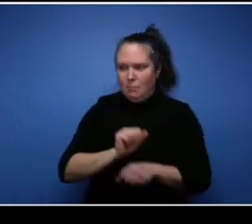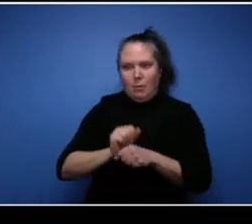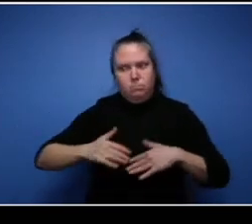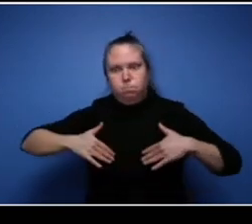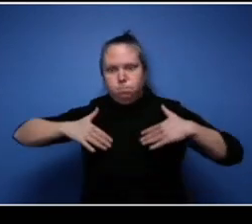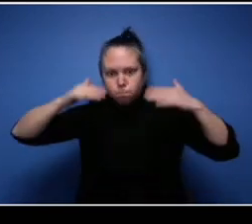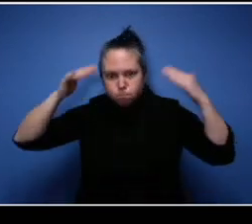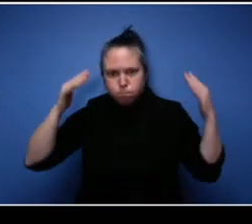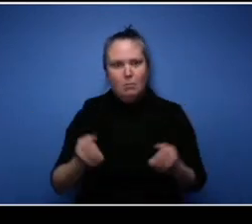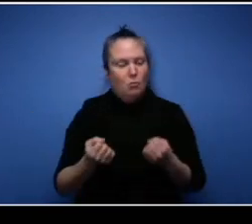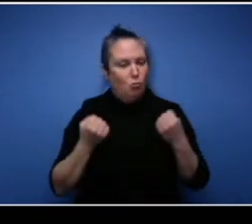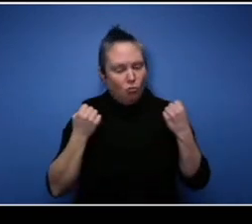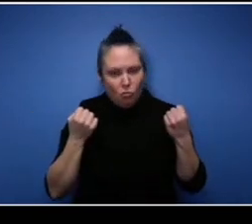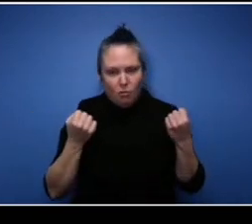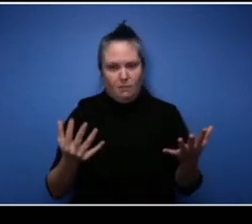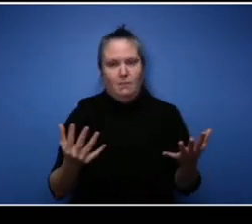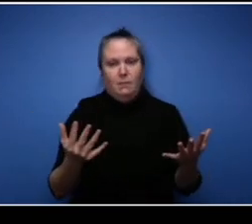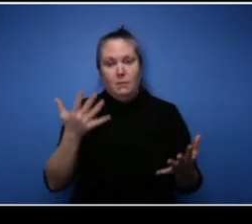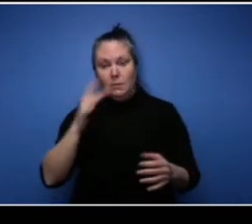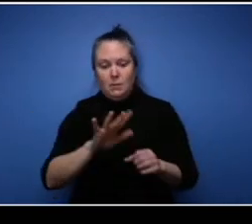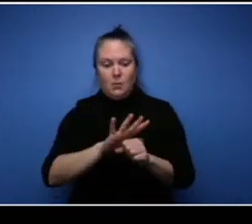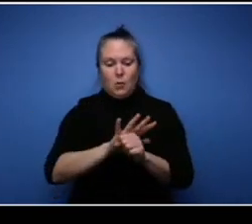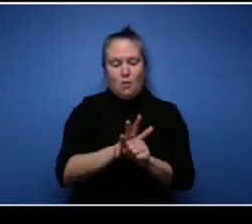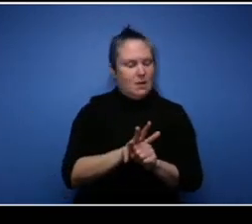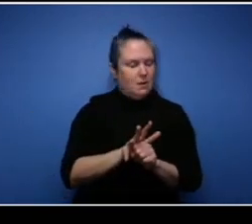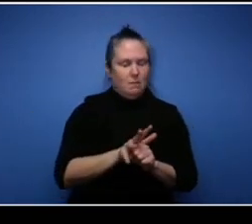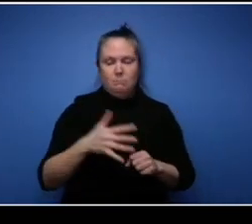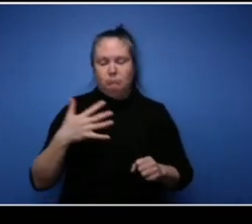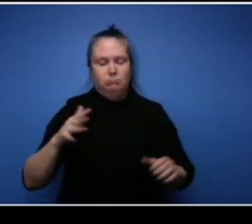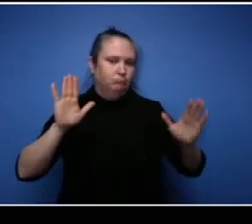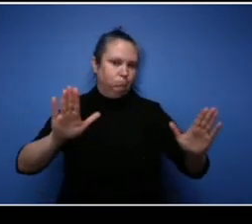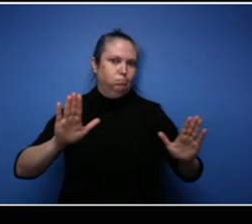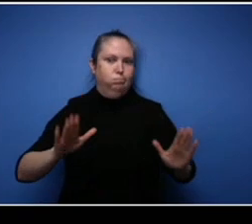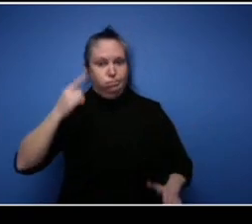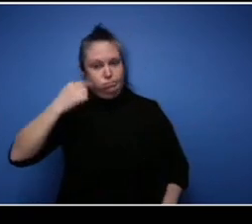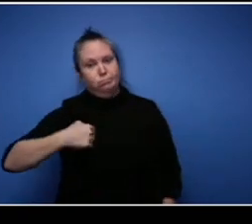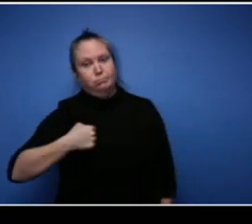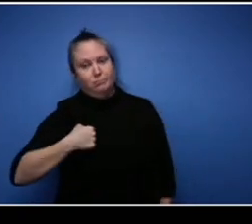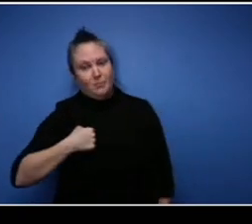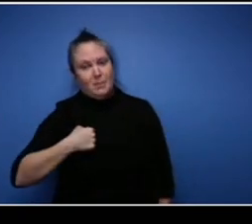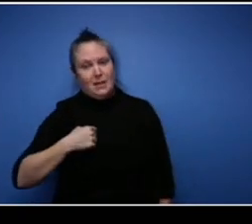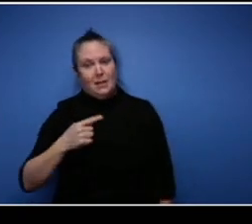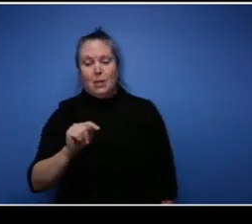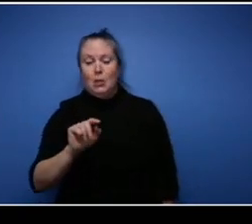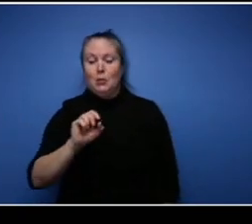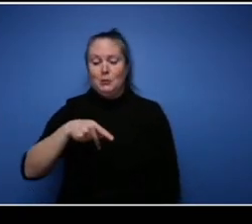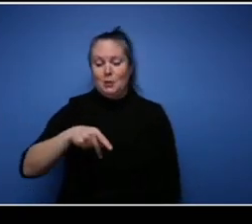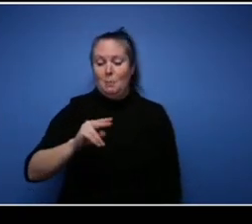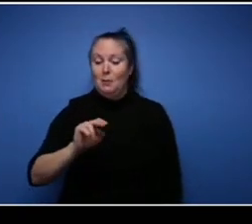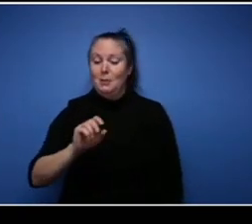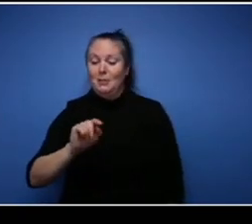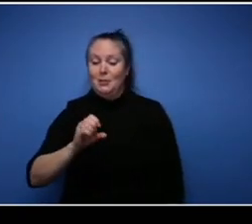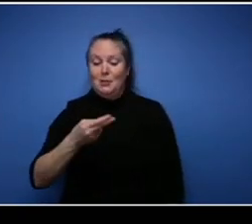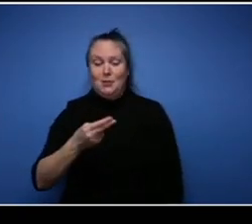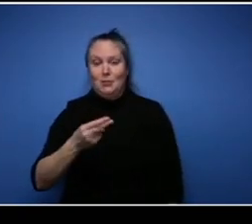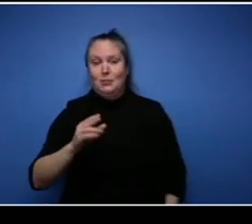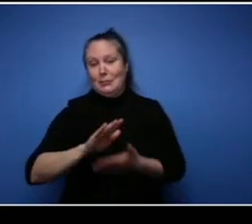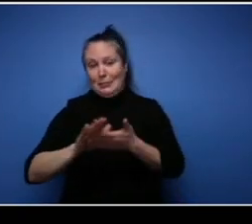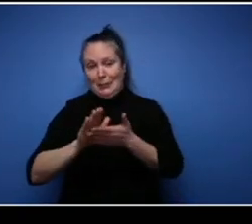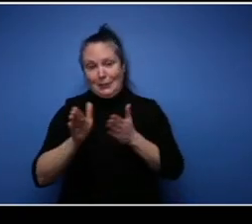telling you Covid was lit for Tia and top-notch cleaners. You know I I didn't have any problems